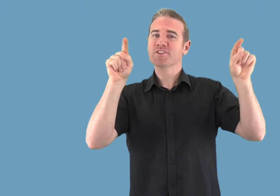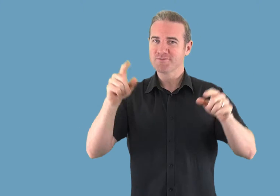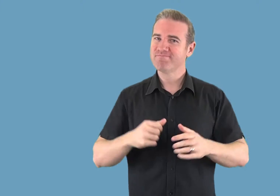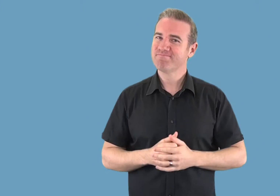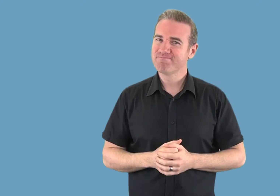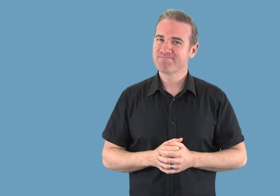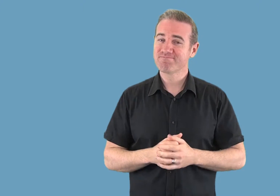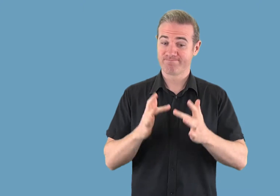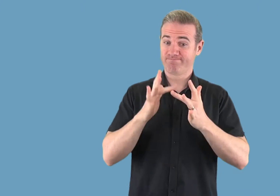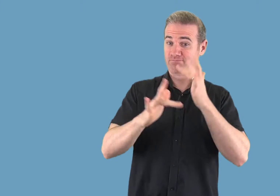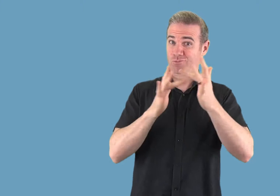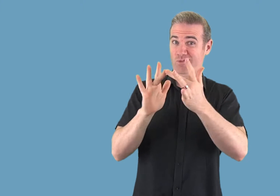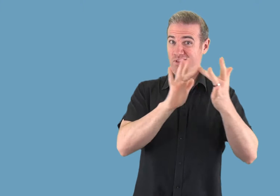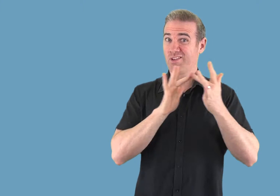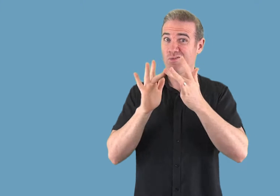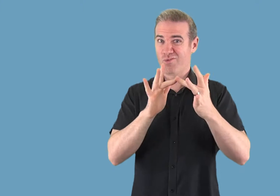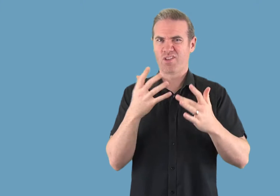communicate and network with each other online.